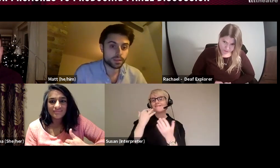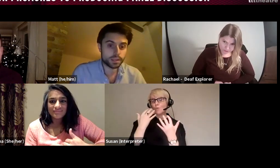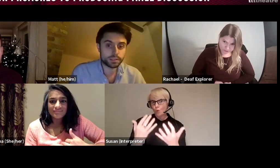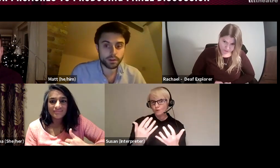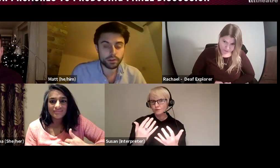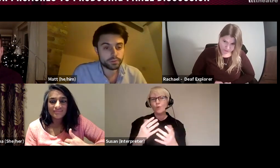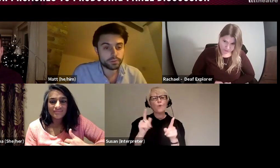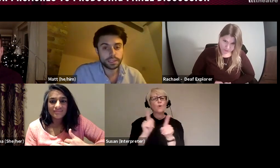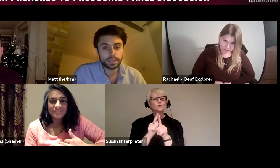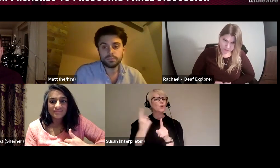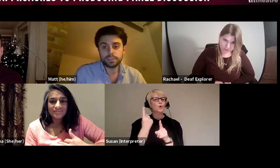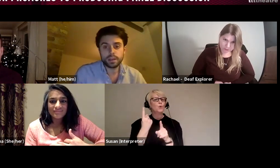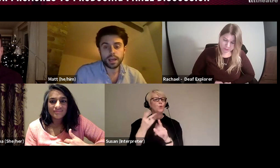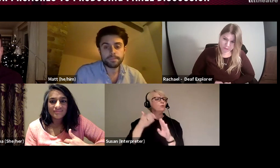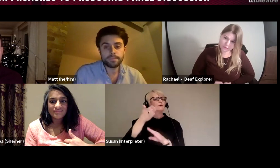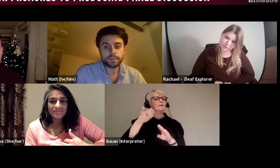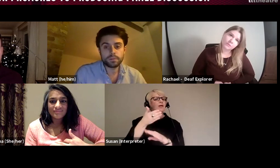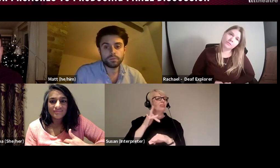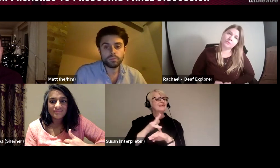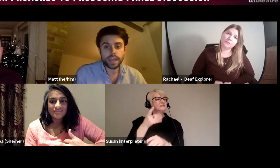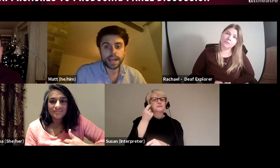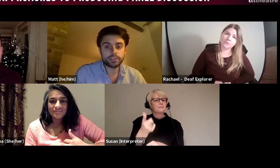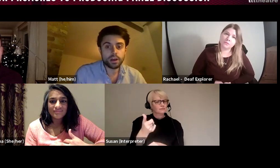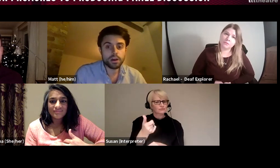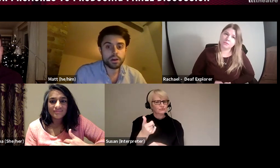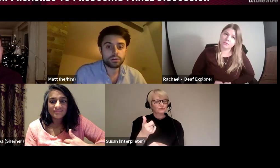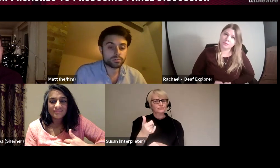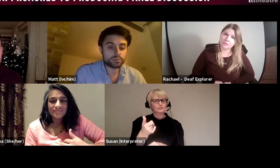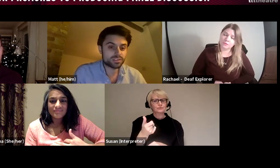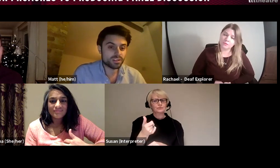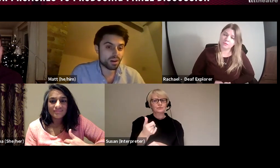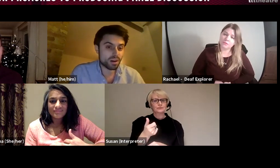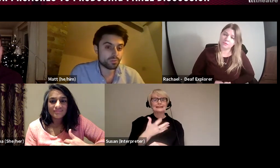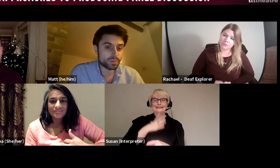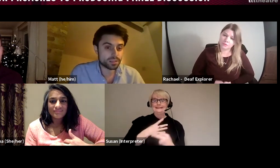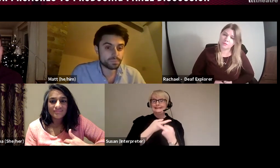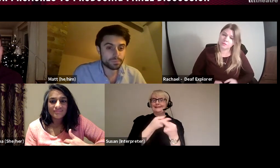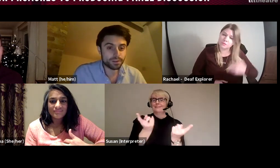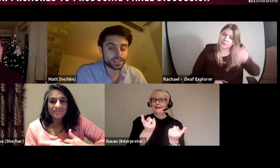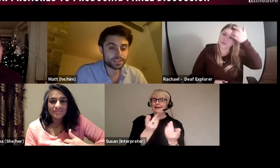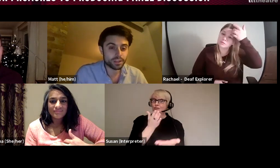Theatre very often was that we had to earn trust and be humble because people are facing so many